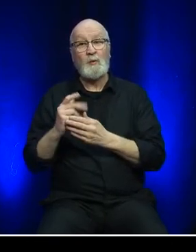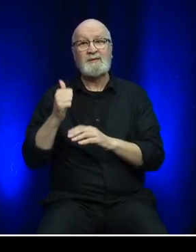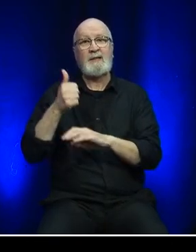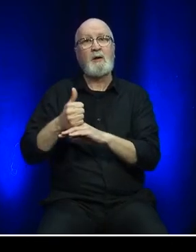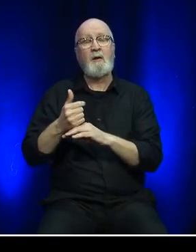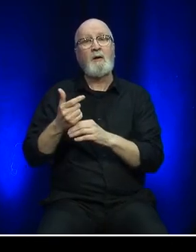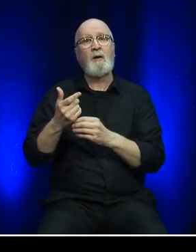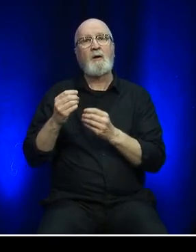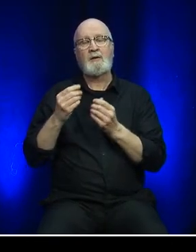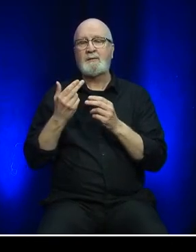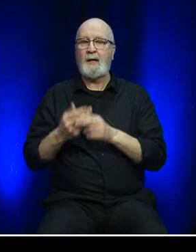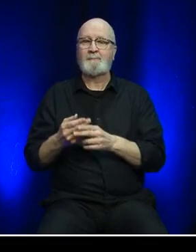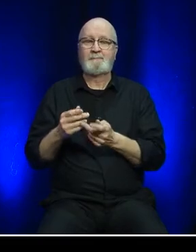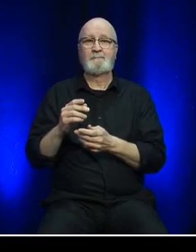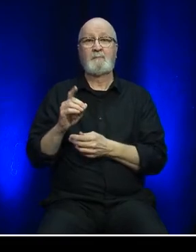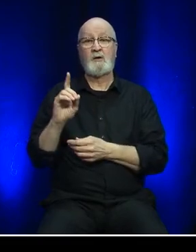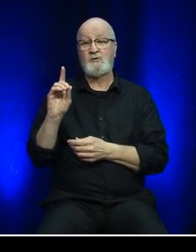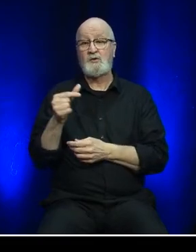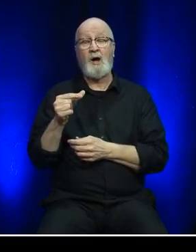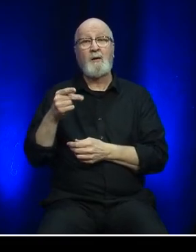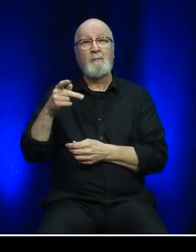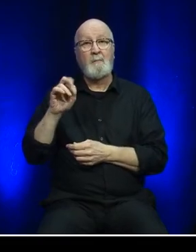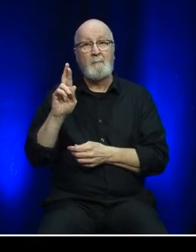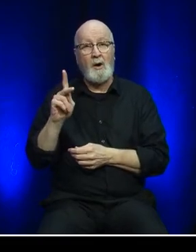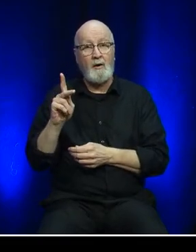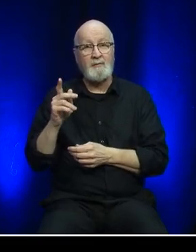and established a new dog park at the Port aux Basques terminal.